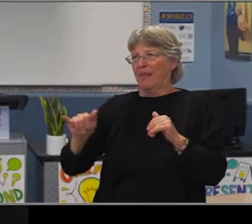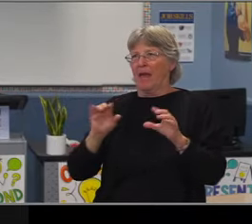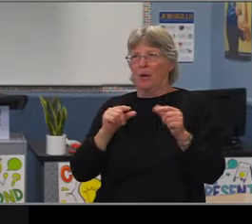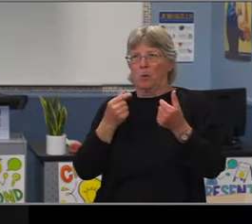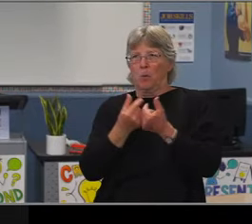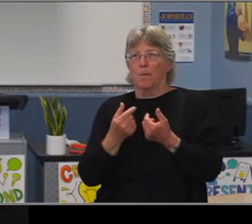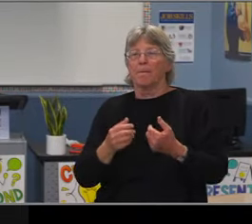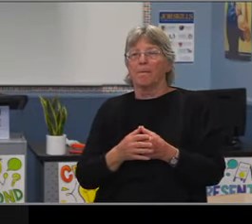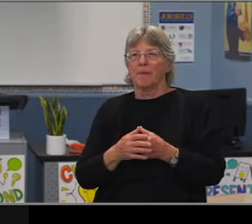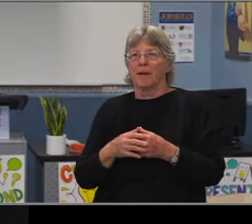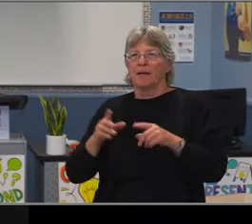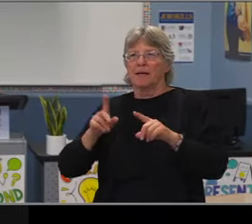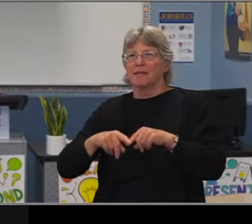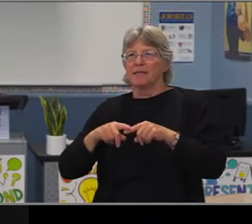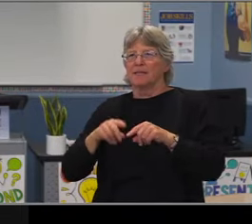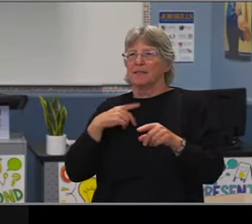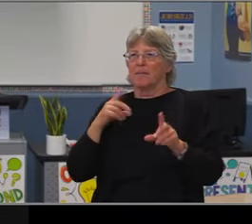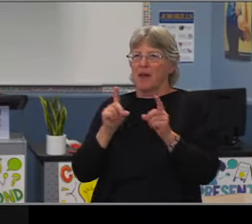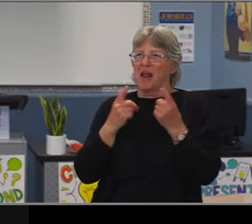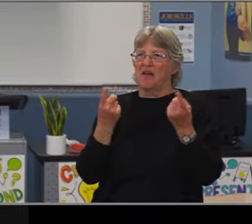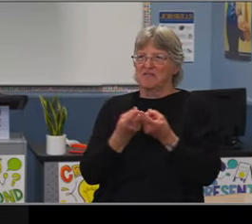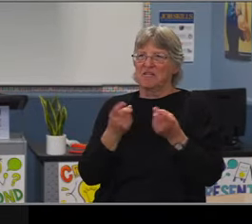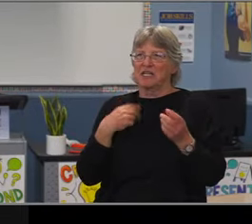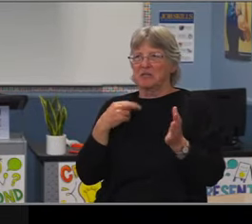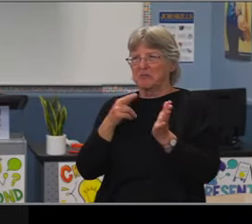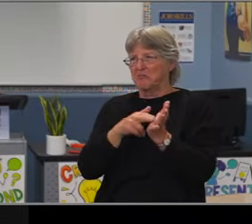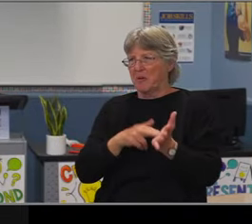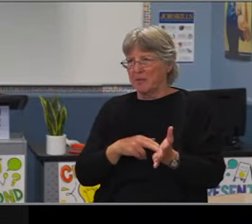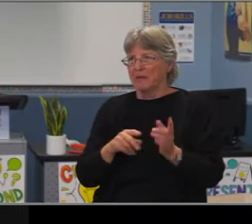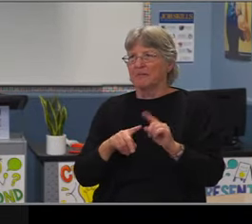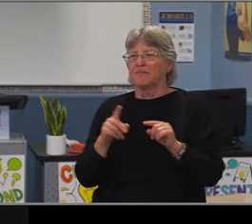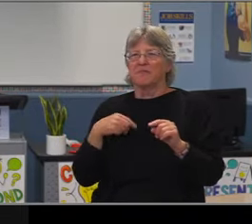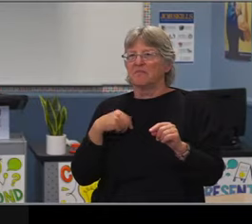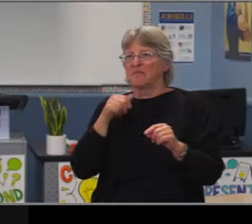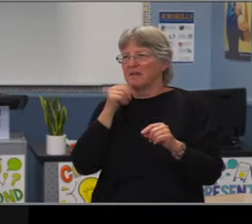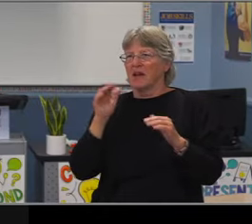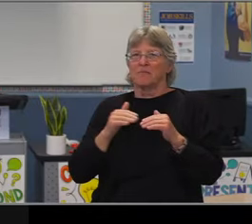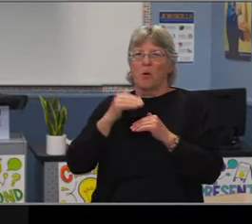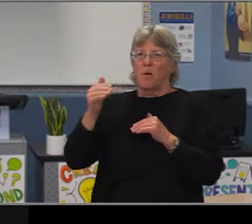maybe not perfectly as we would like, but they're coming to school and we're having this big gap.